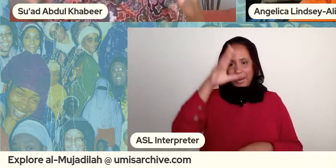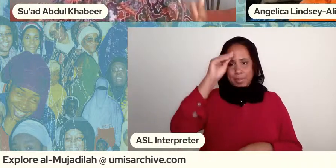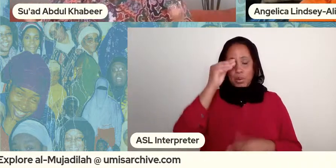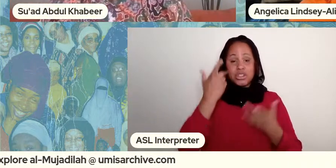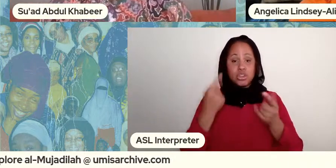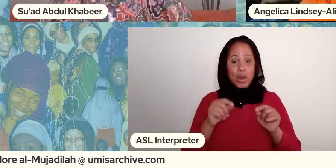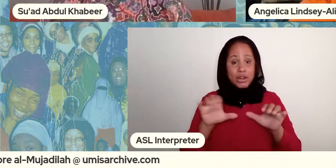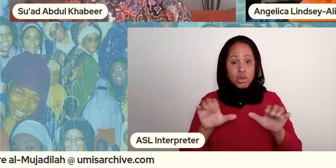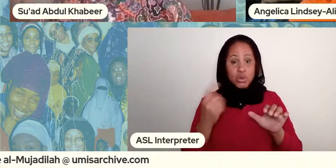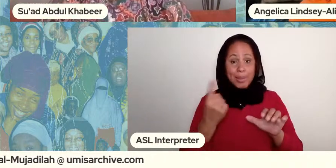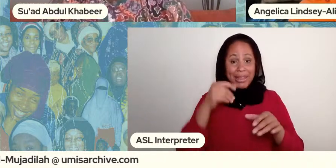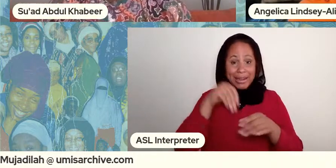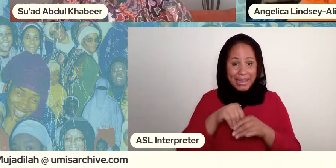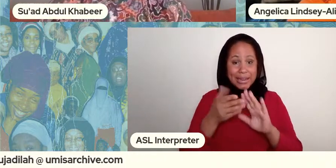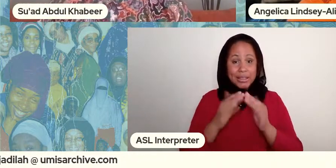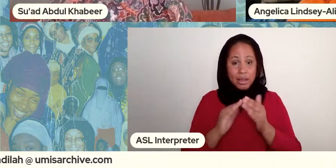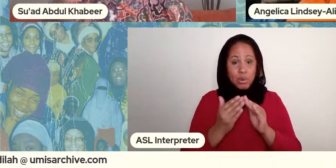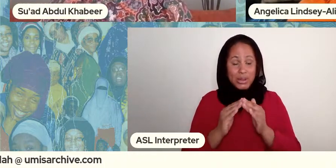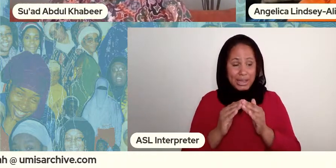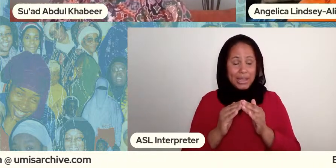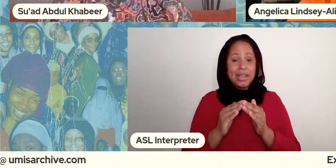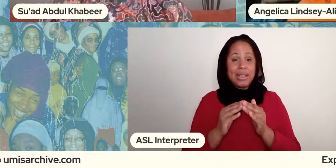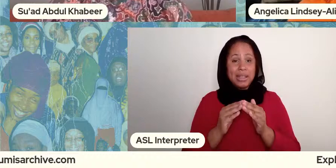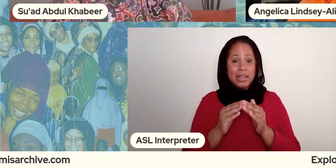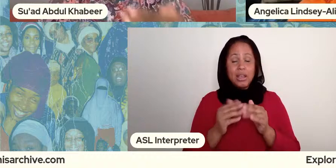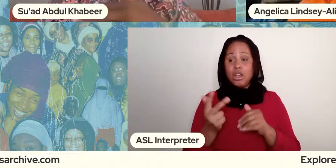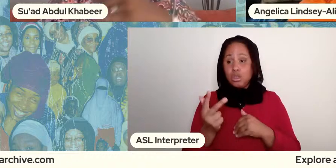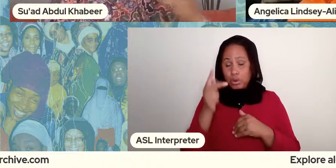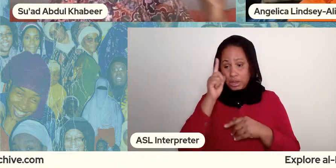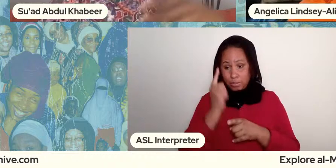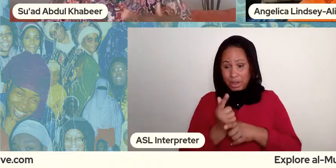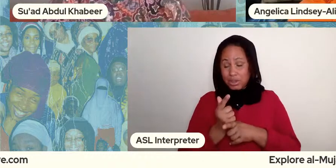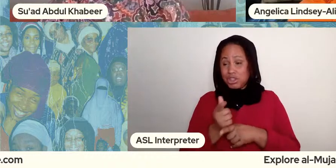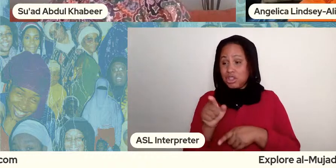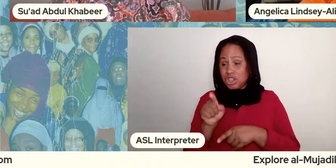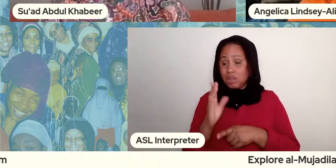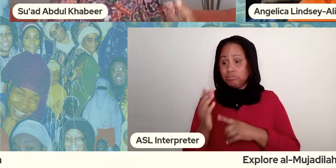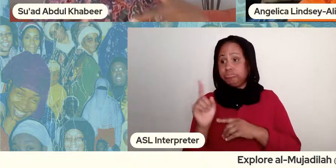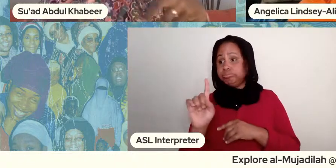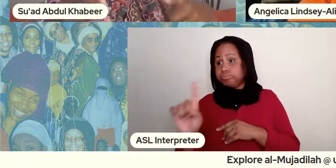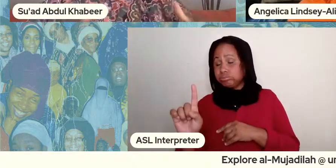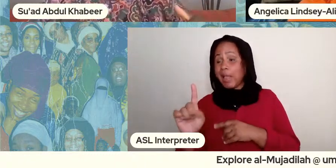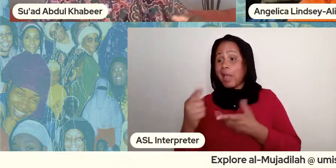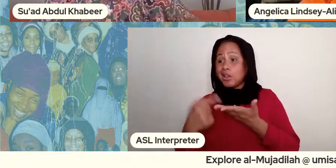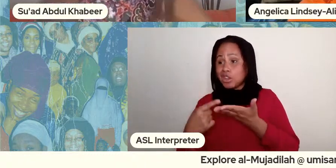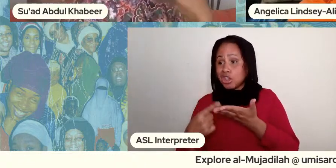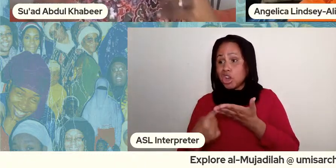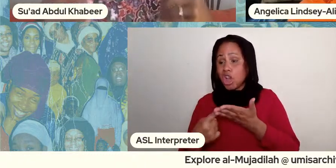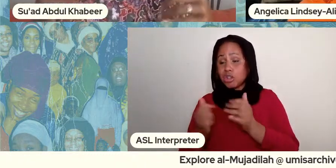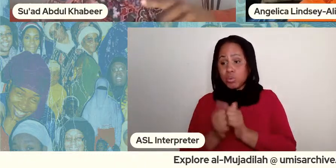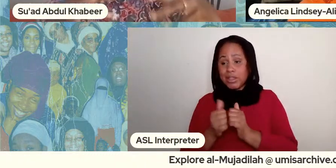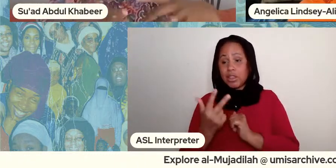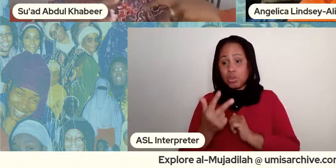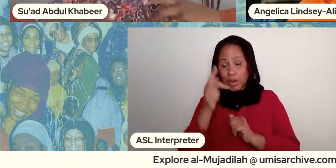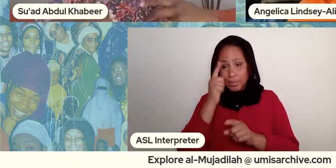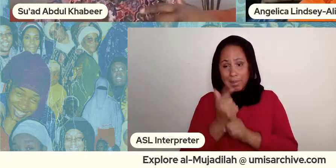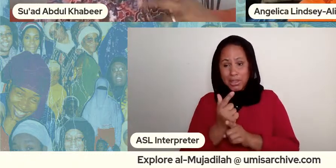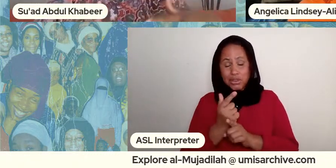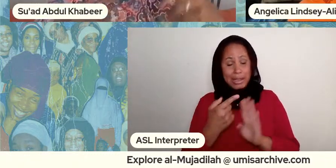to seek that and the three brothers she's like i talked to these three brothers and she has like lines for them to sign so this was a copy so i don't know like it's not the original you know